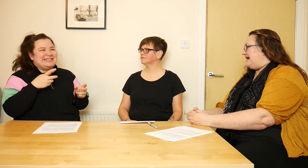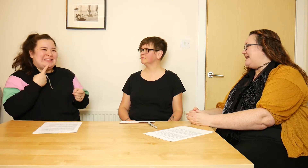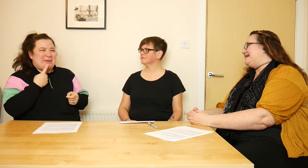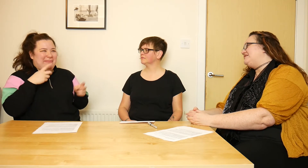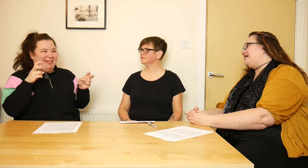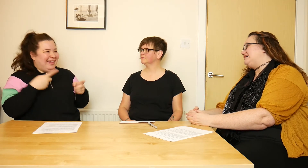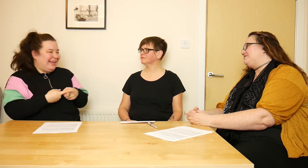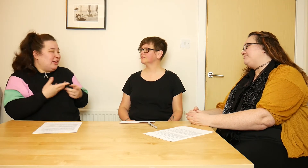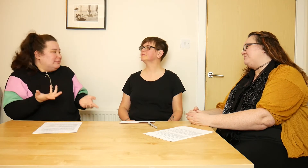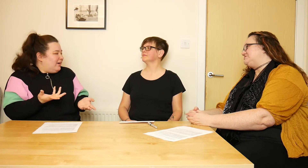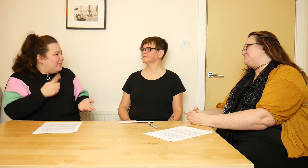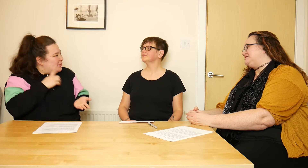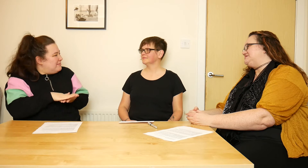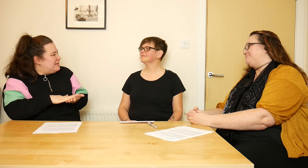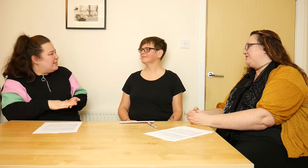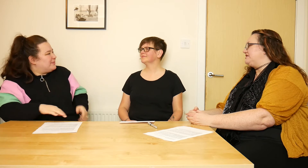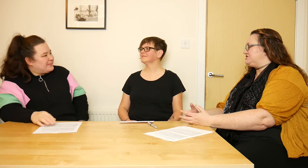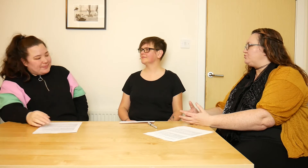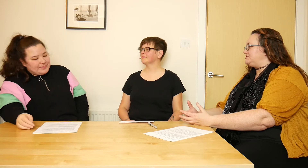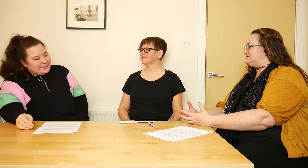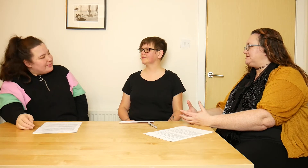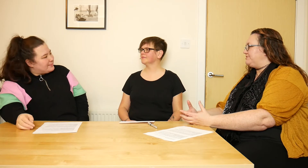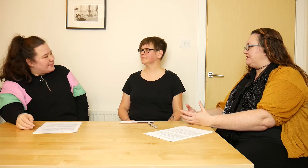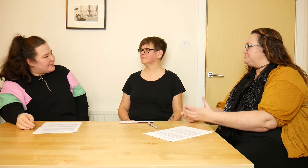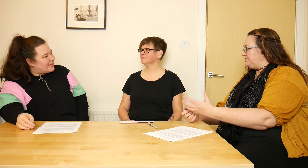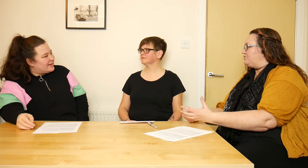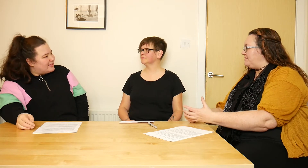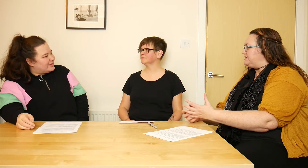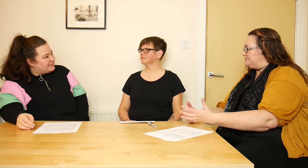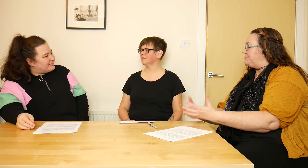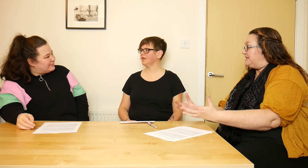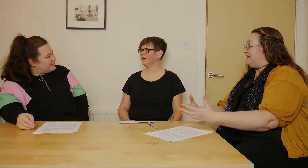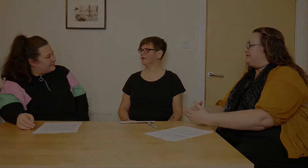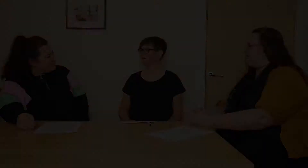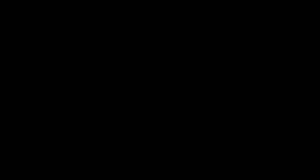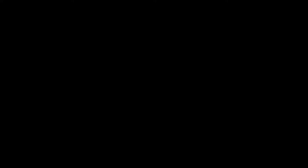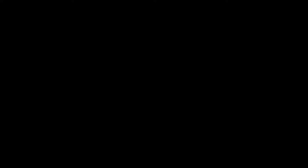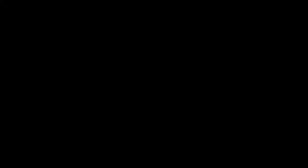And I hate the words I'm saying, 'simple English'. I don't want to say that, but you know what I mean? Plain English. -Yeah, yeah.